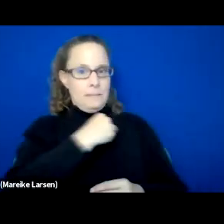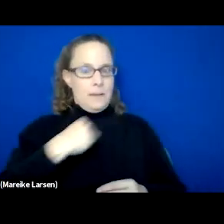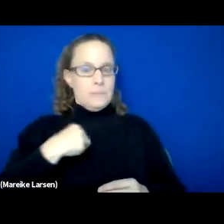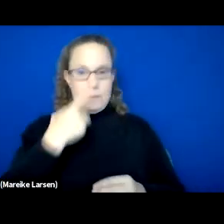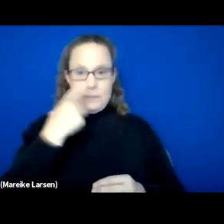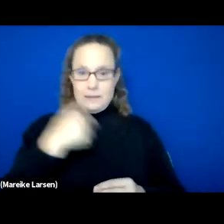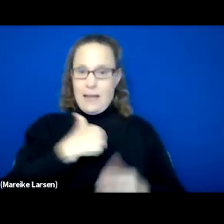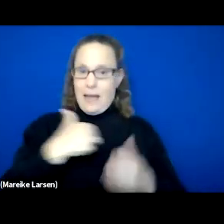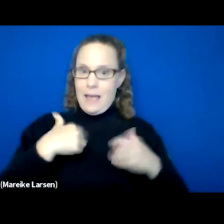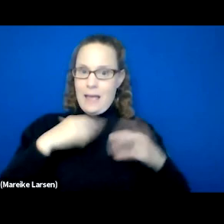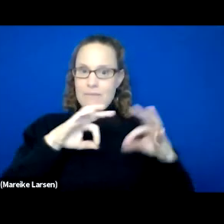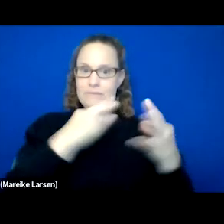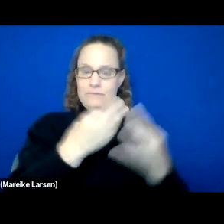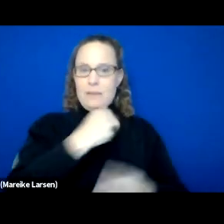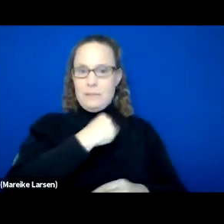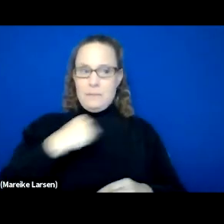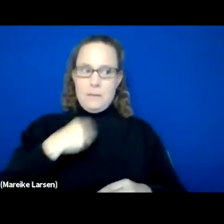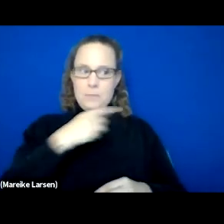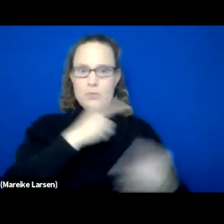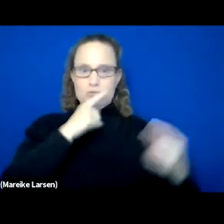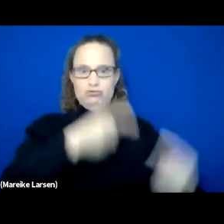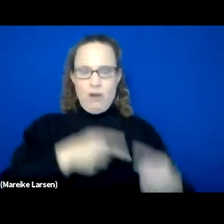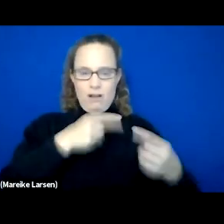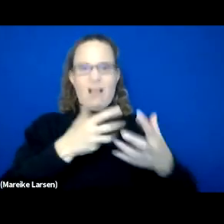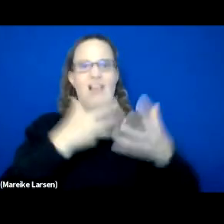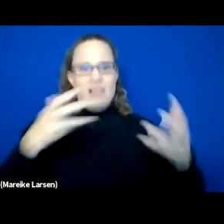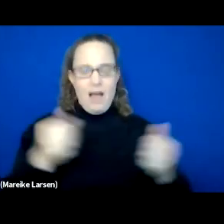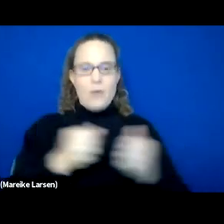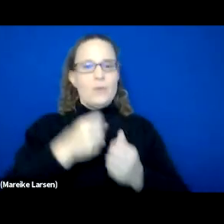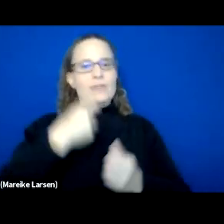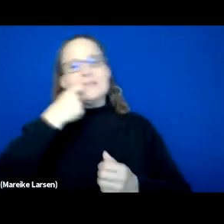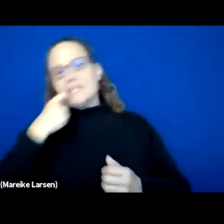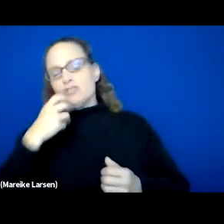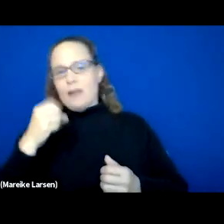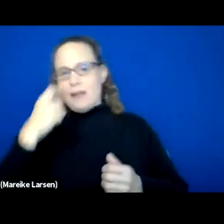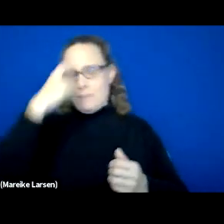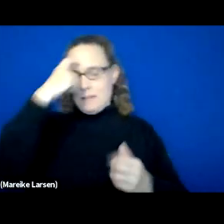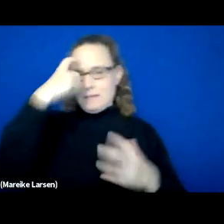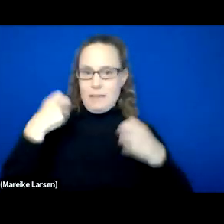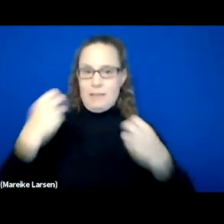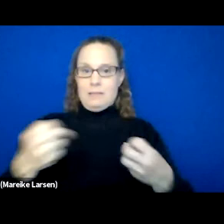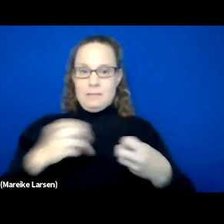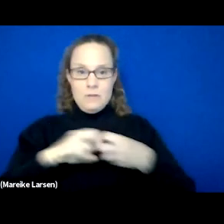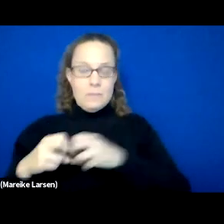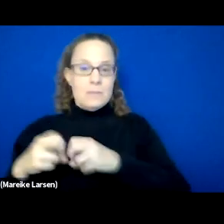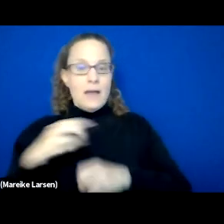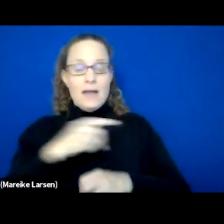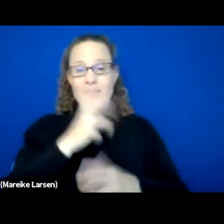that was actually really struggling a lot with substance abuse and mental health. And they did not, unfortunately have a long period